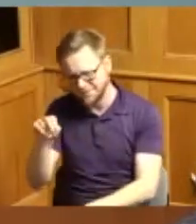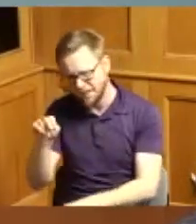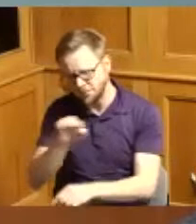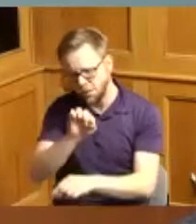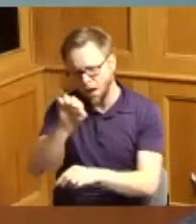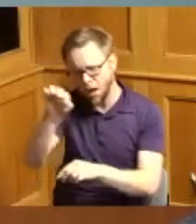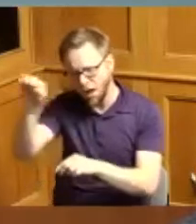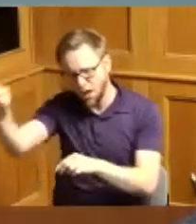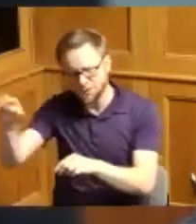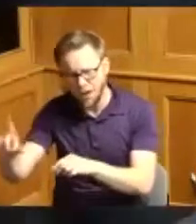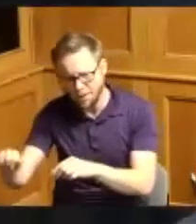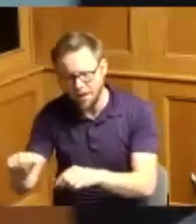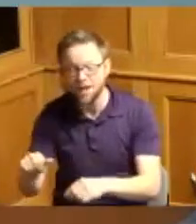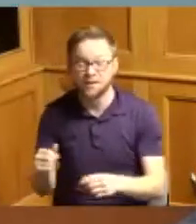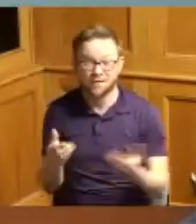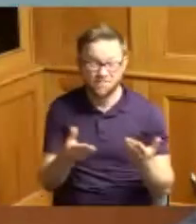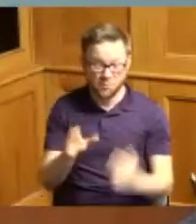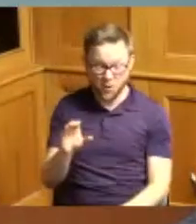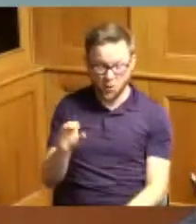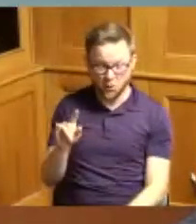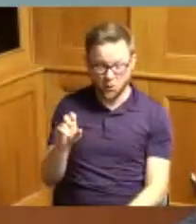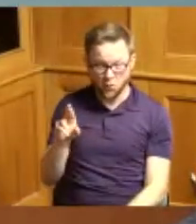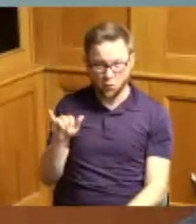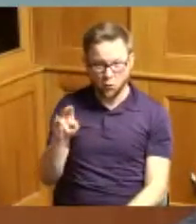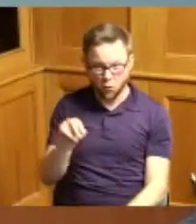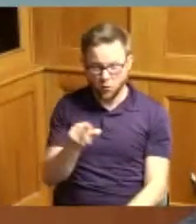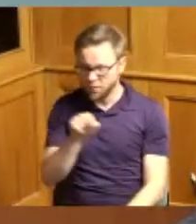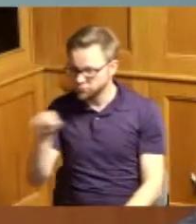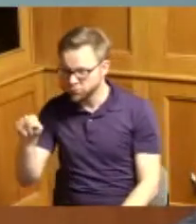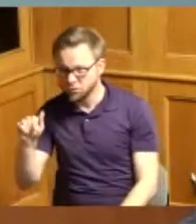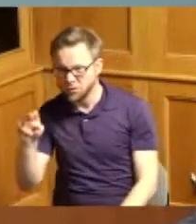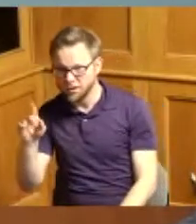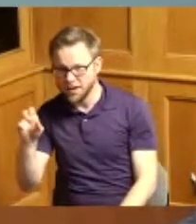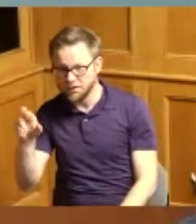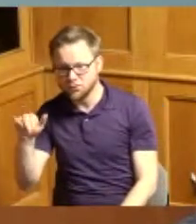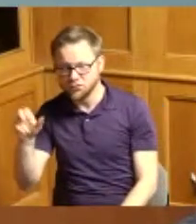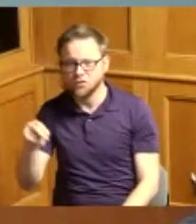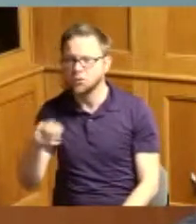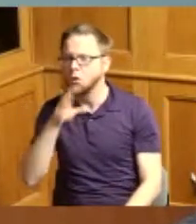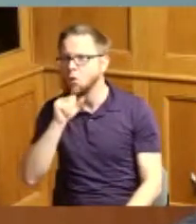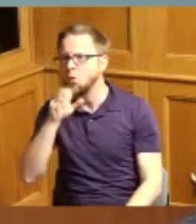from colerain to Anderson our porch lights are orange our bars and restaurants are